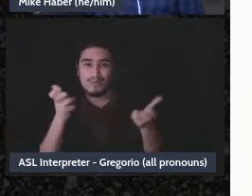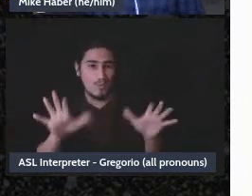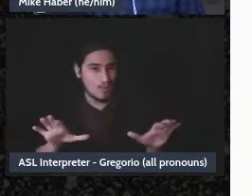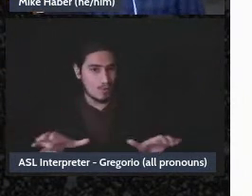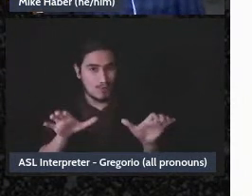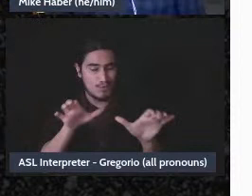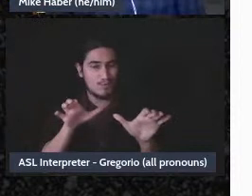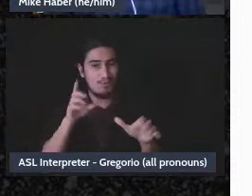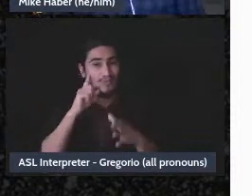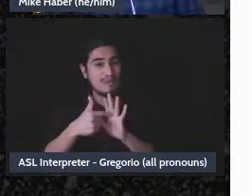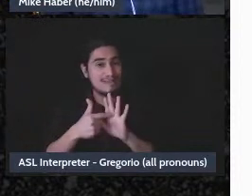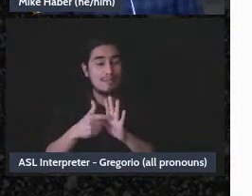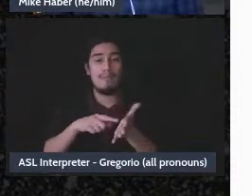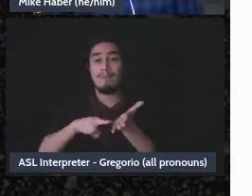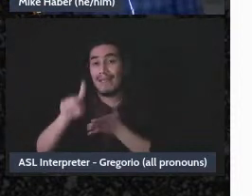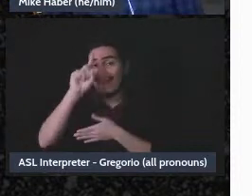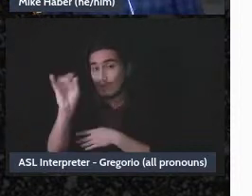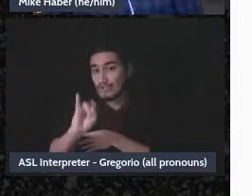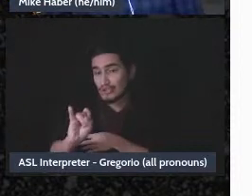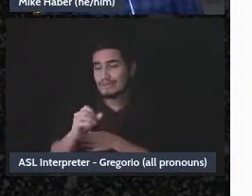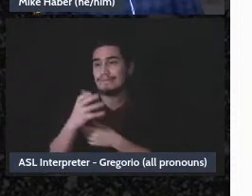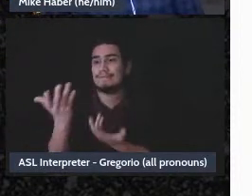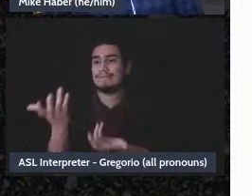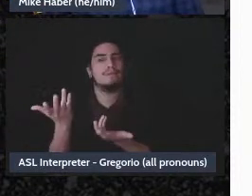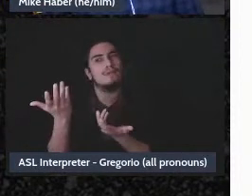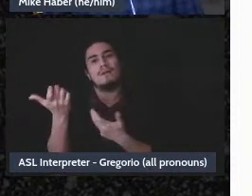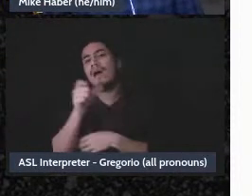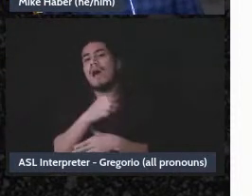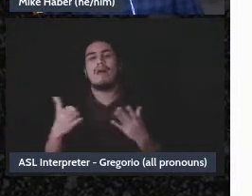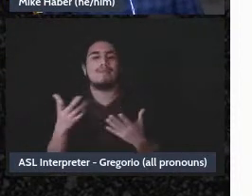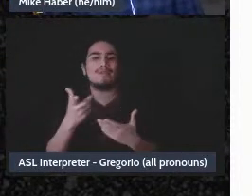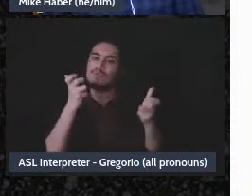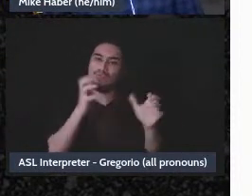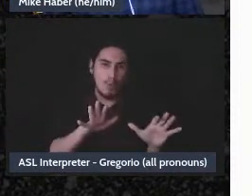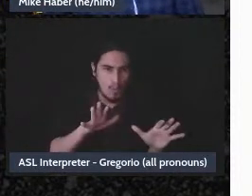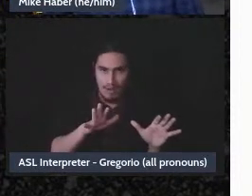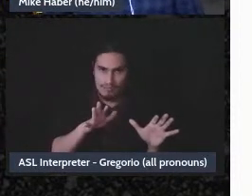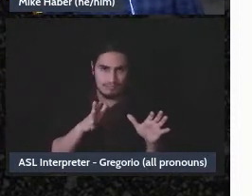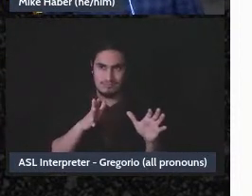for insurance or other things that might just be not - something that you want to care about doing.